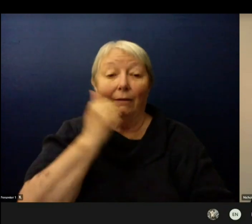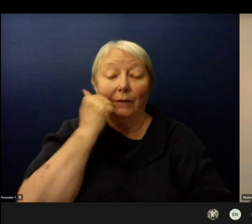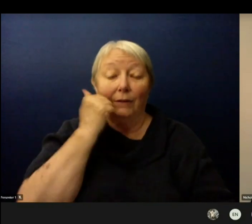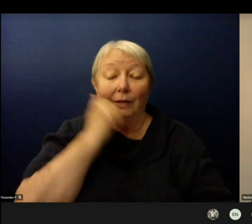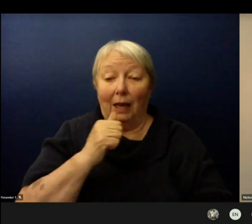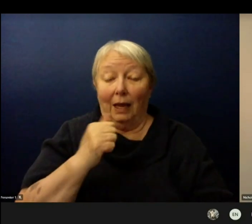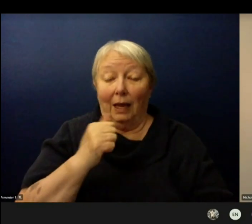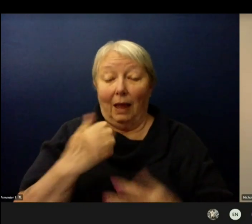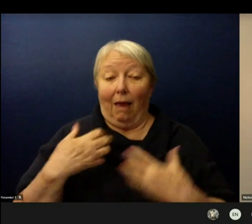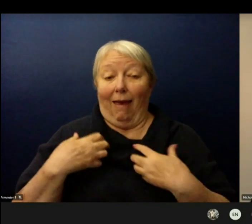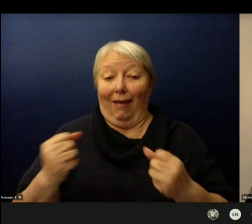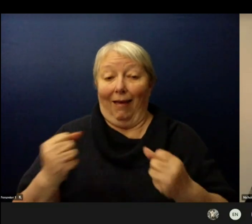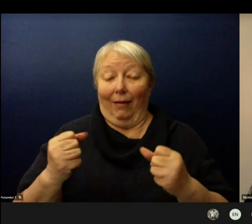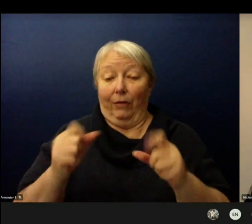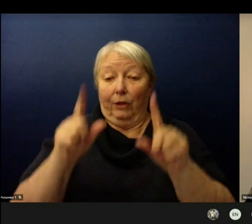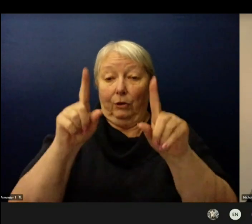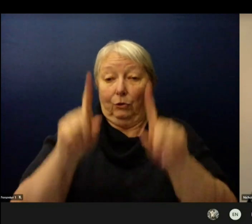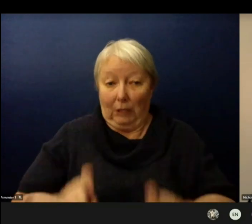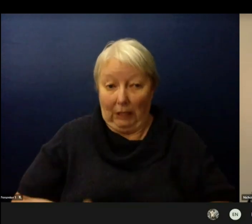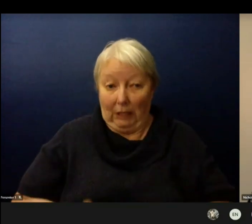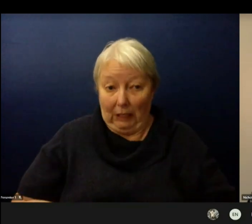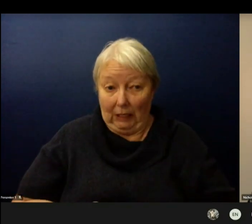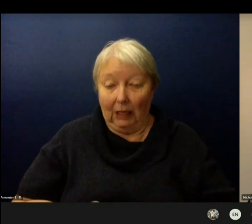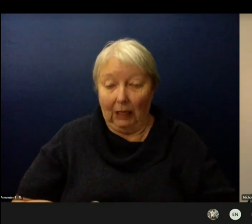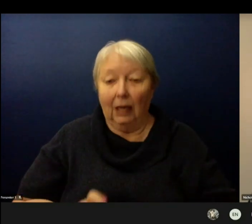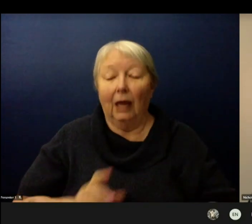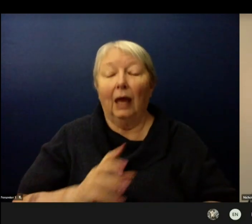Evidence continues to mount that students can